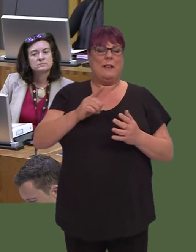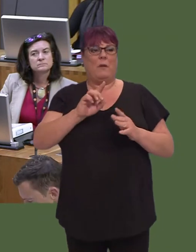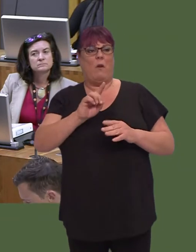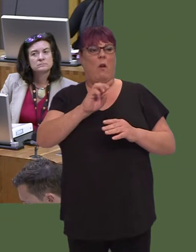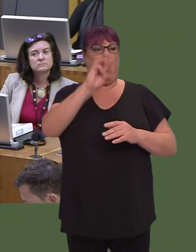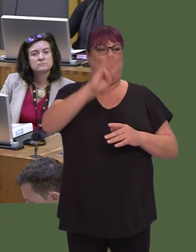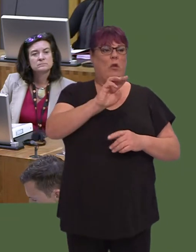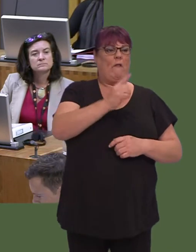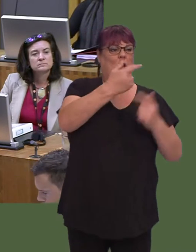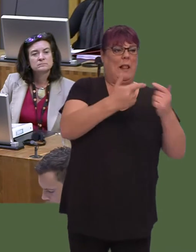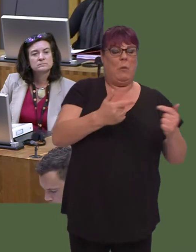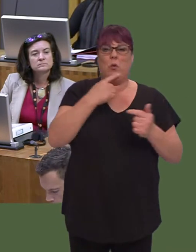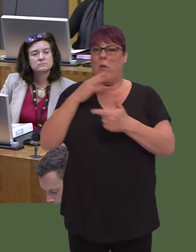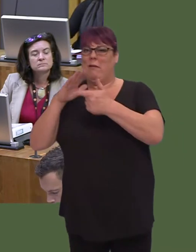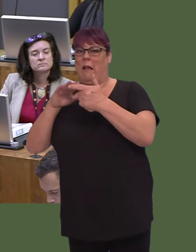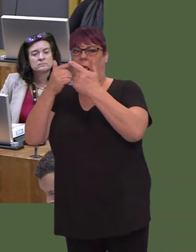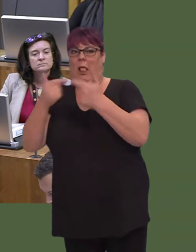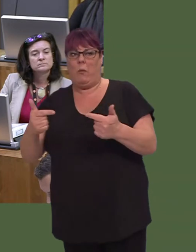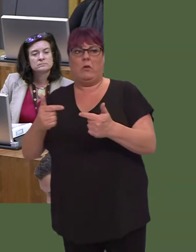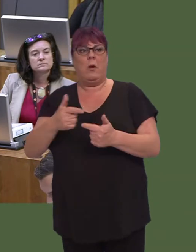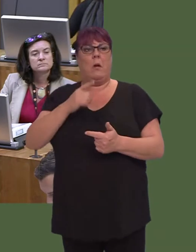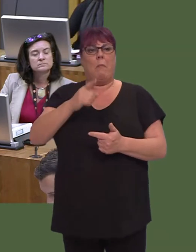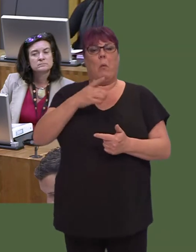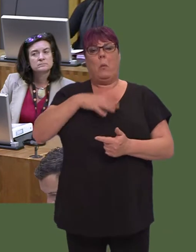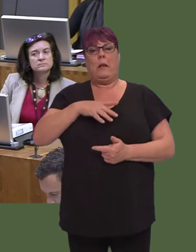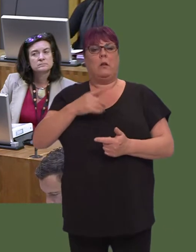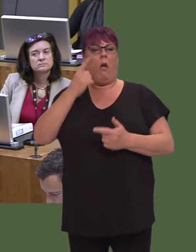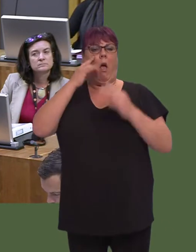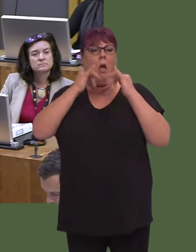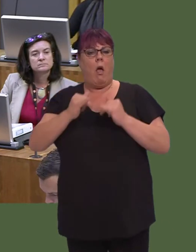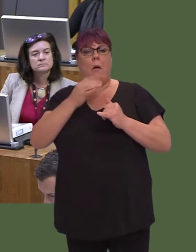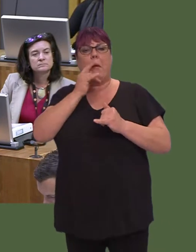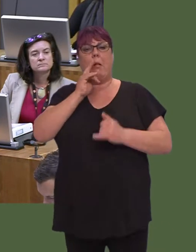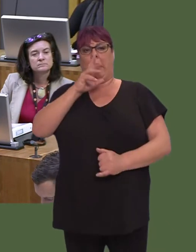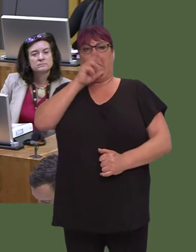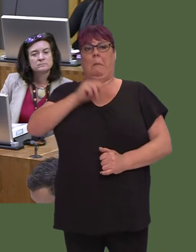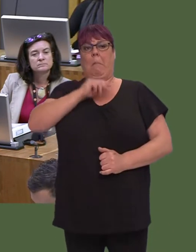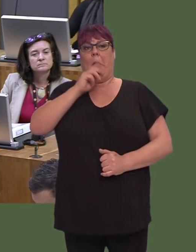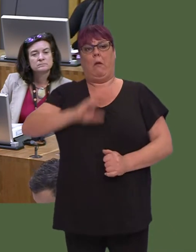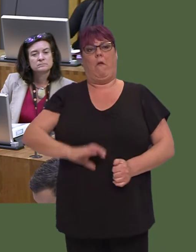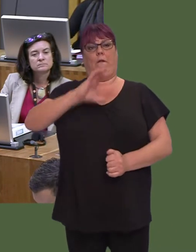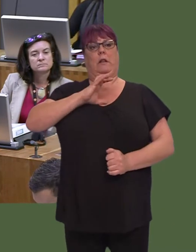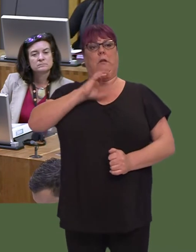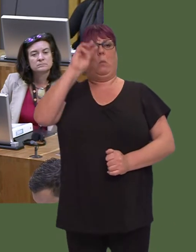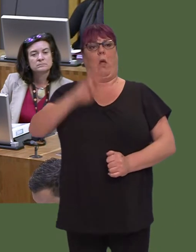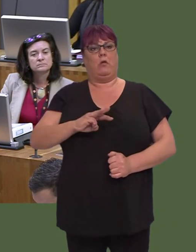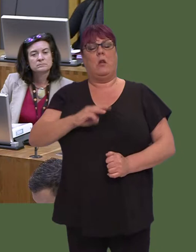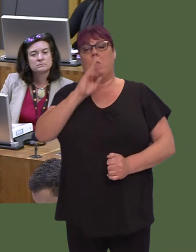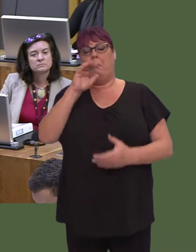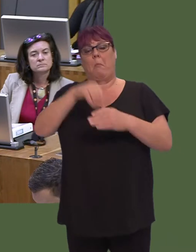than actually measuring the level of someone's fluency. And that is something that will be very much part of the curriculum, to ensure that Welsh